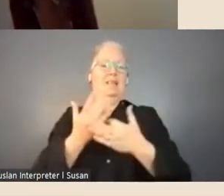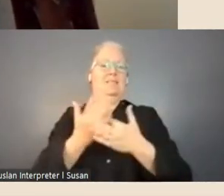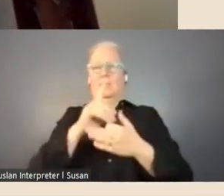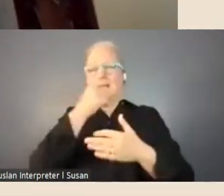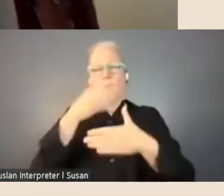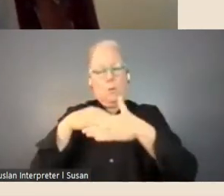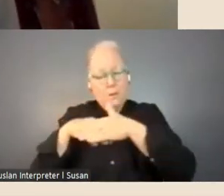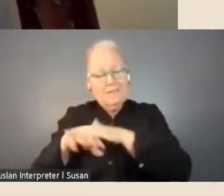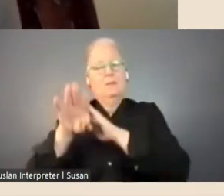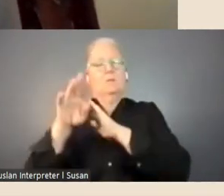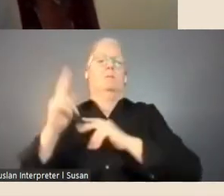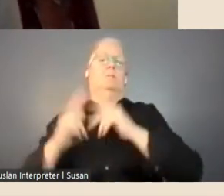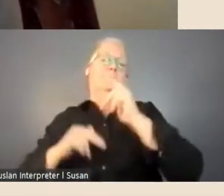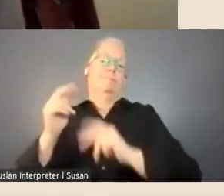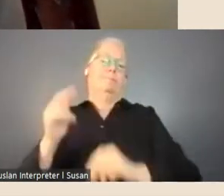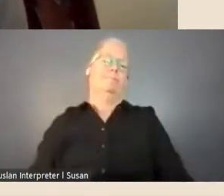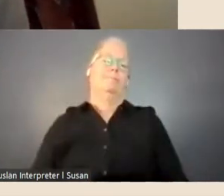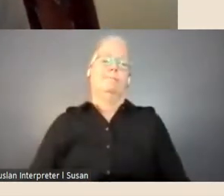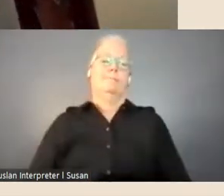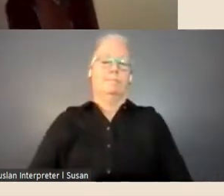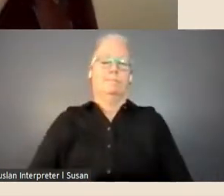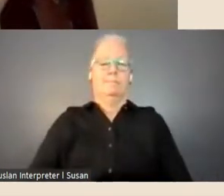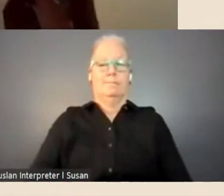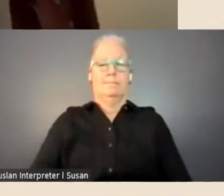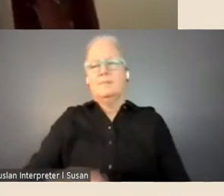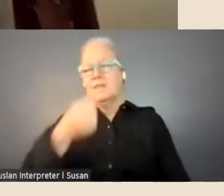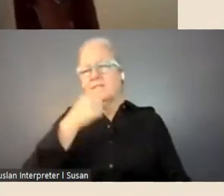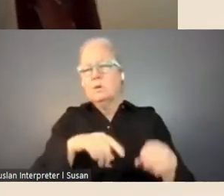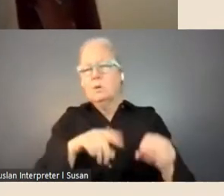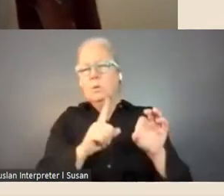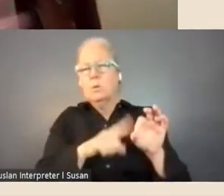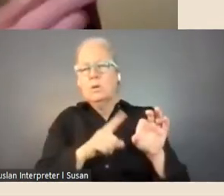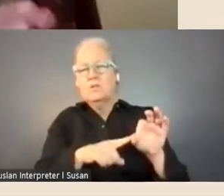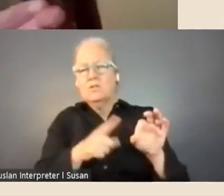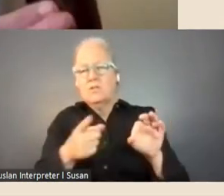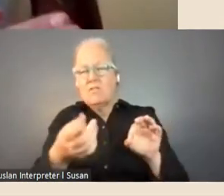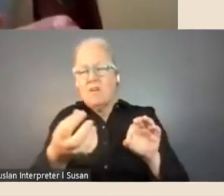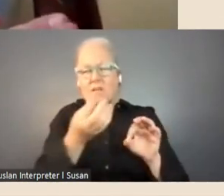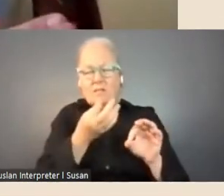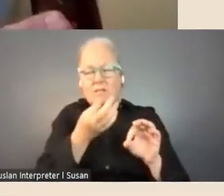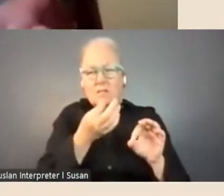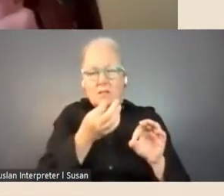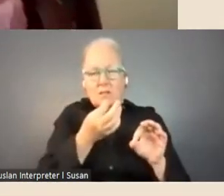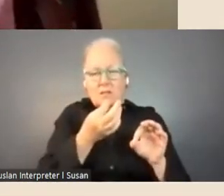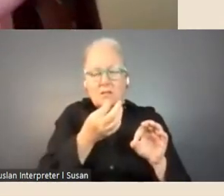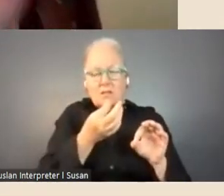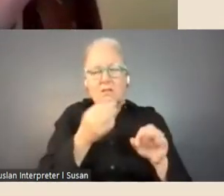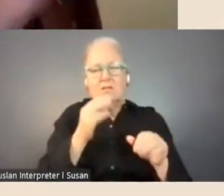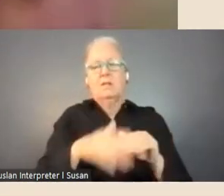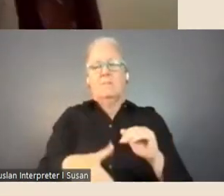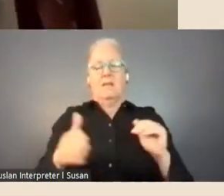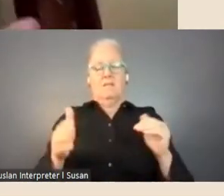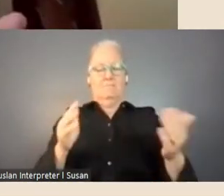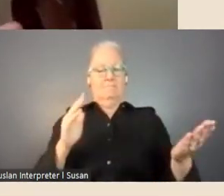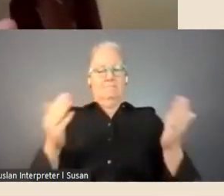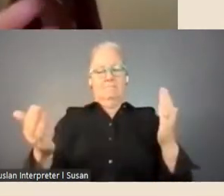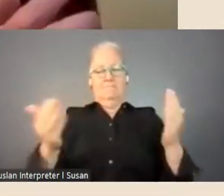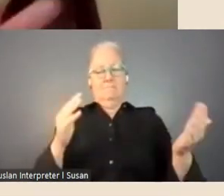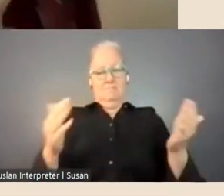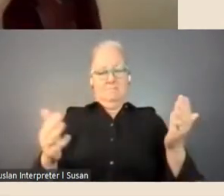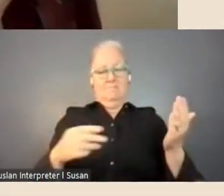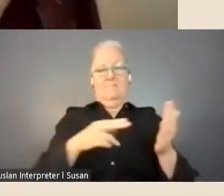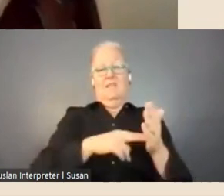A couple of questions have been asked around the correlation between a fellowship and the